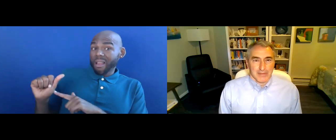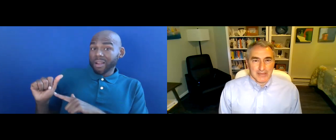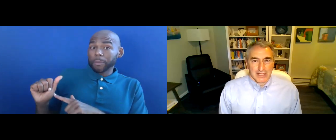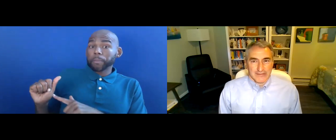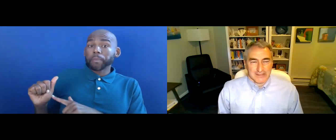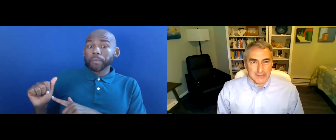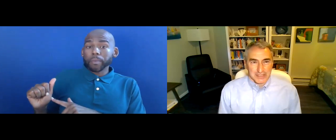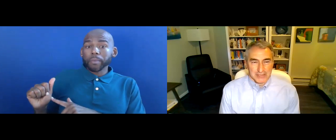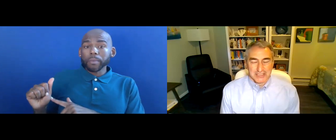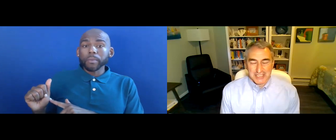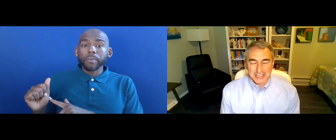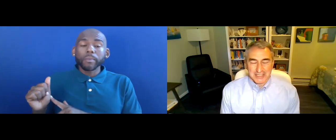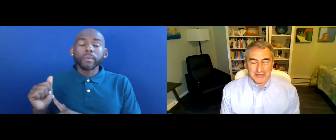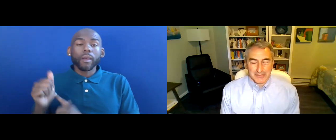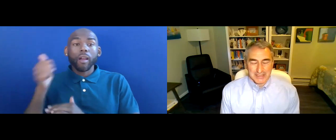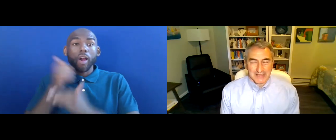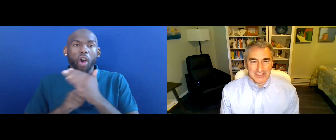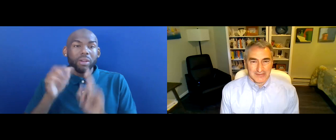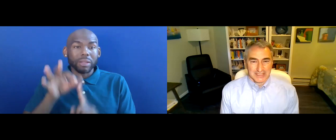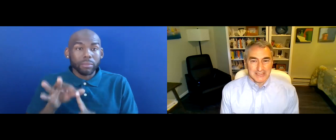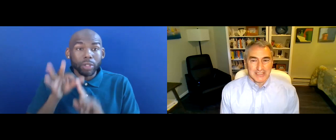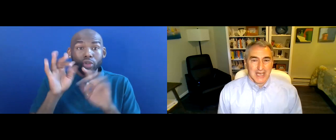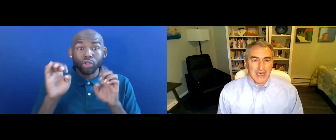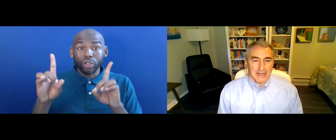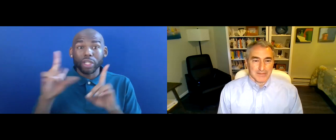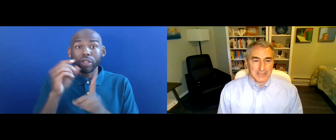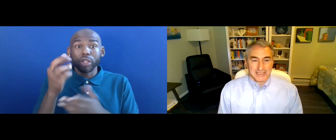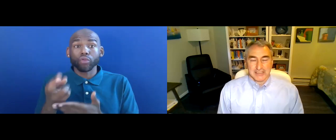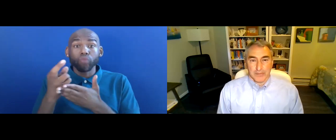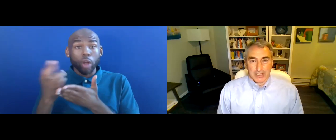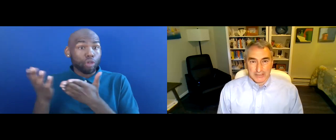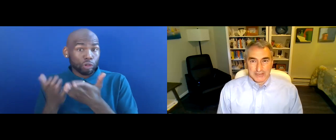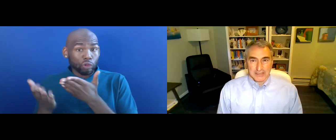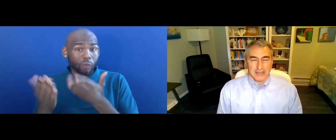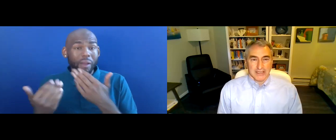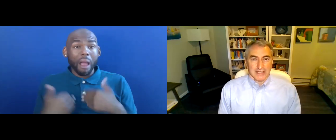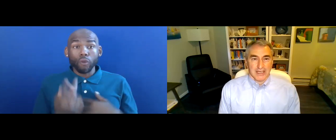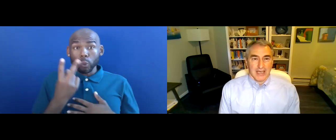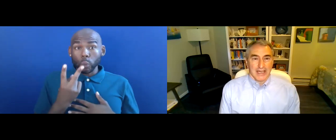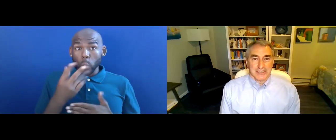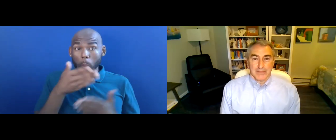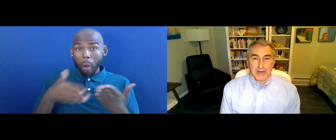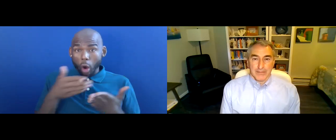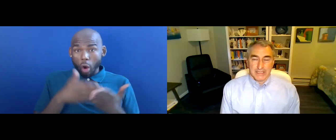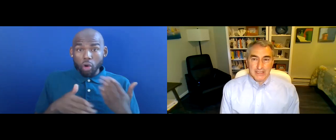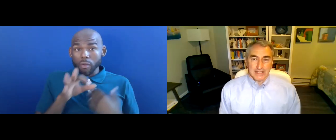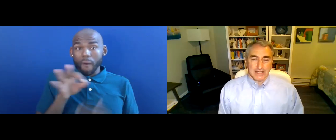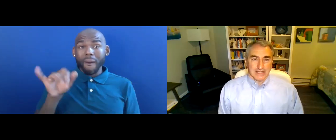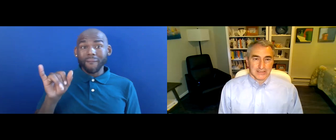BY THE OFFICE OF SPECIAL EDUCATION AND REHABILITATIVE SERVICES CONSISTS OF TWO PARTS, B IS